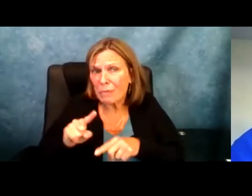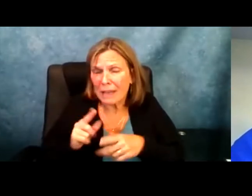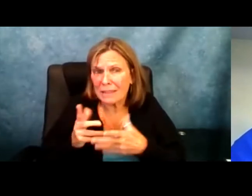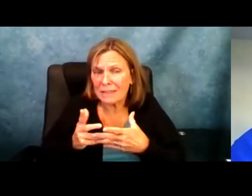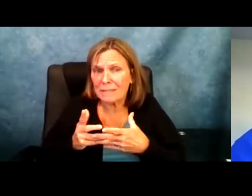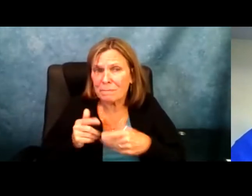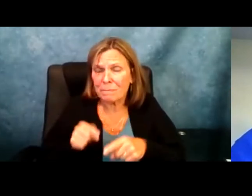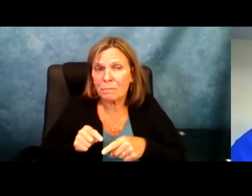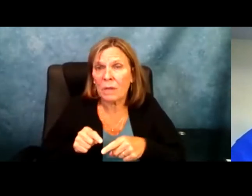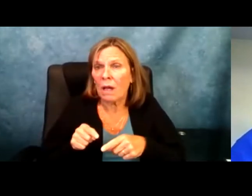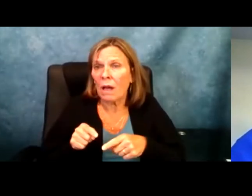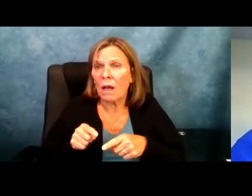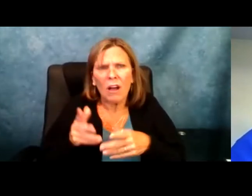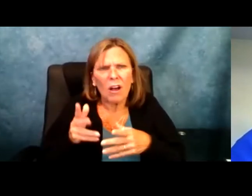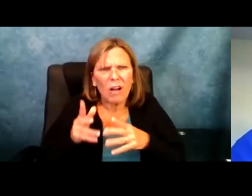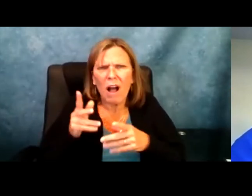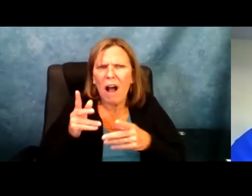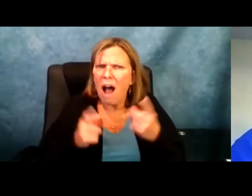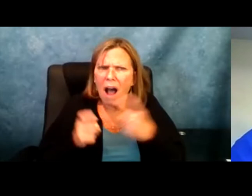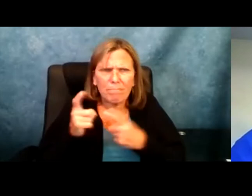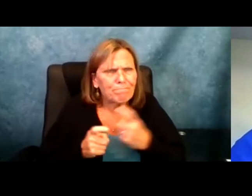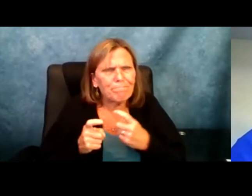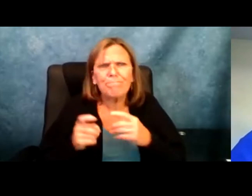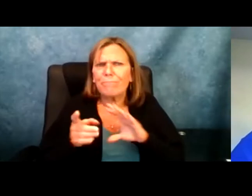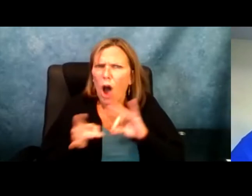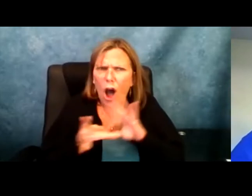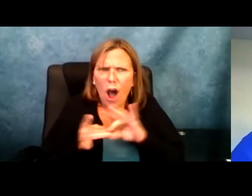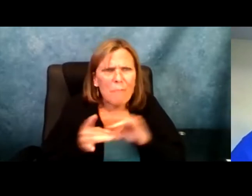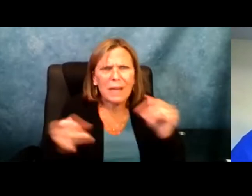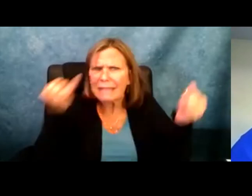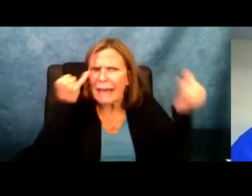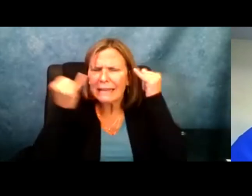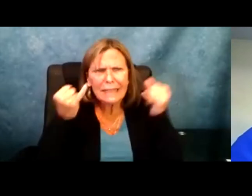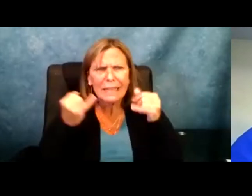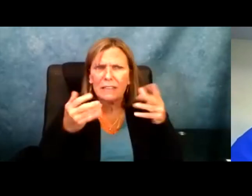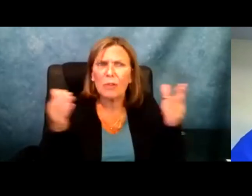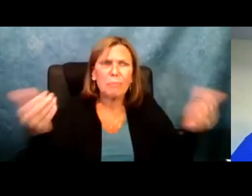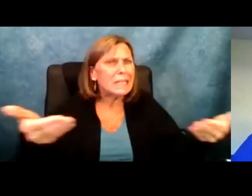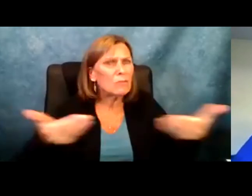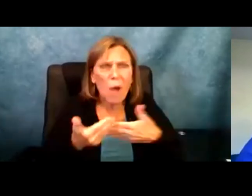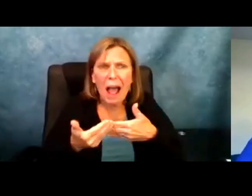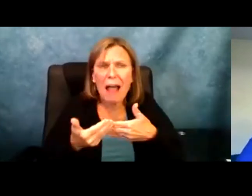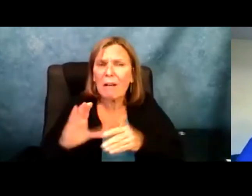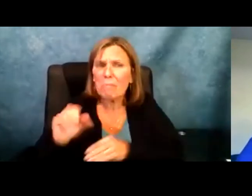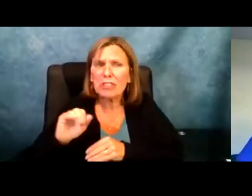a few people, have been asked to share their responses among the gathering and questions and ideas and